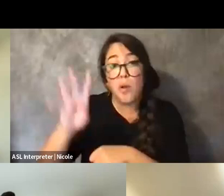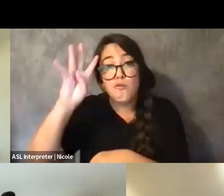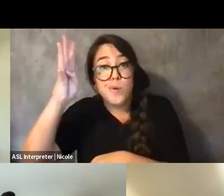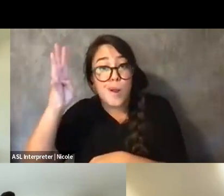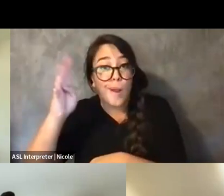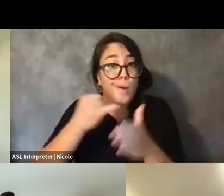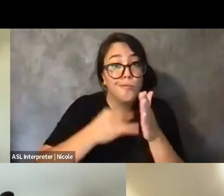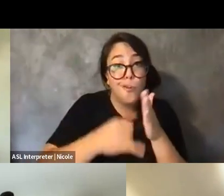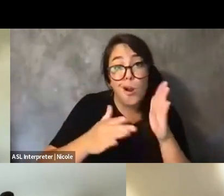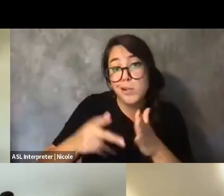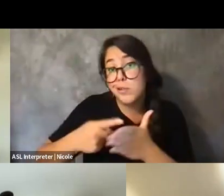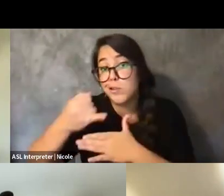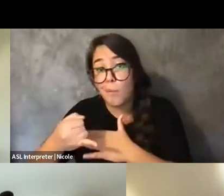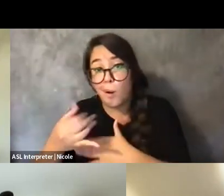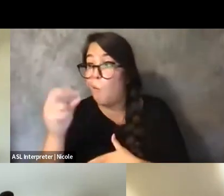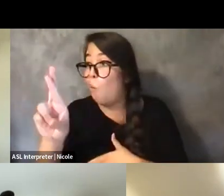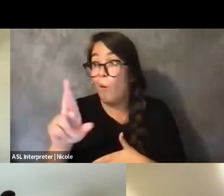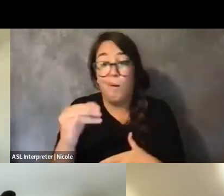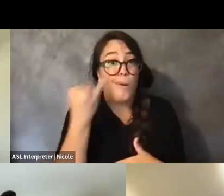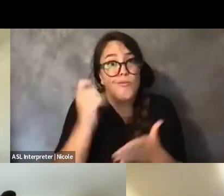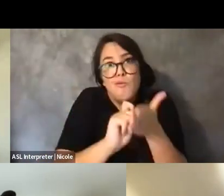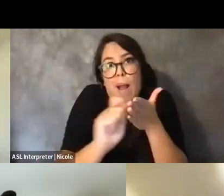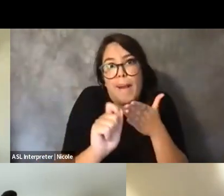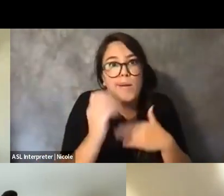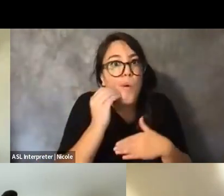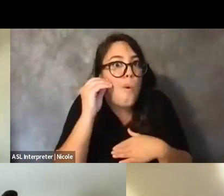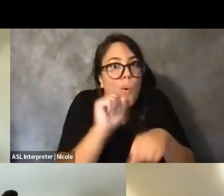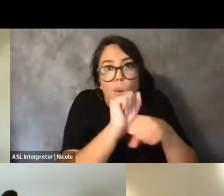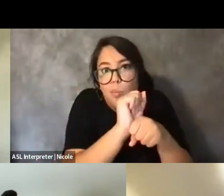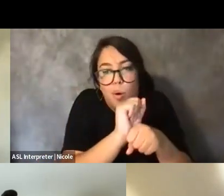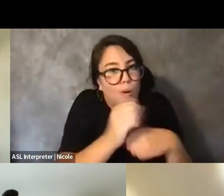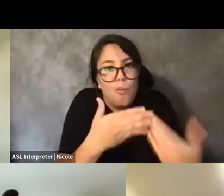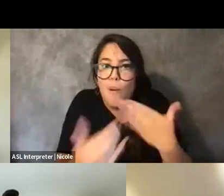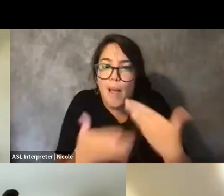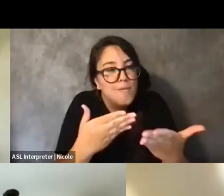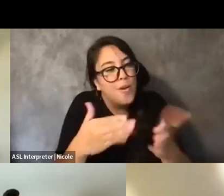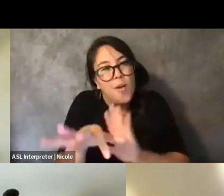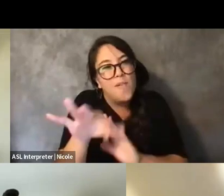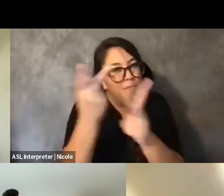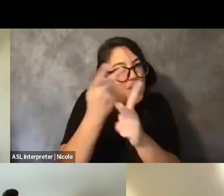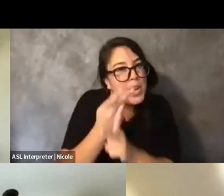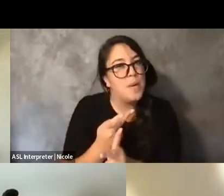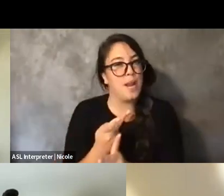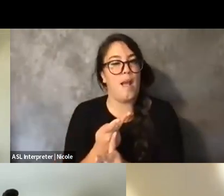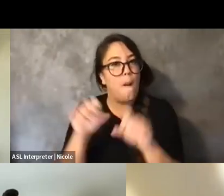if I have to do my homework or even just finding ways to be together, whether that's like co-working together.